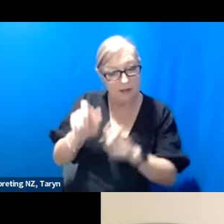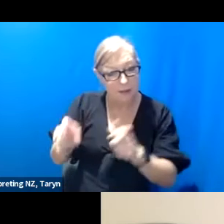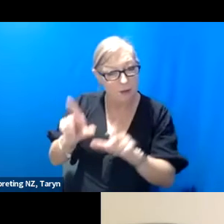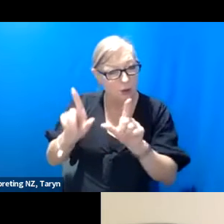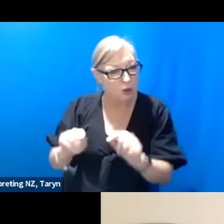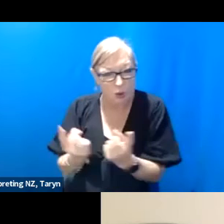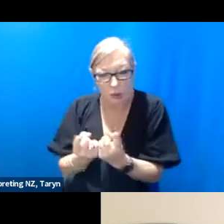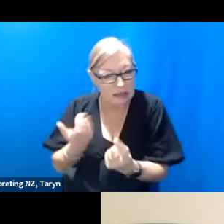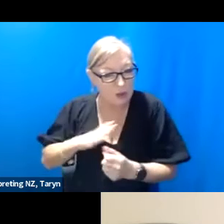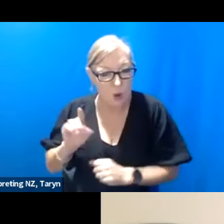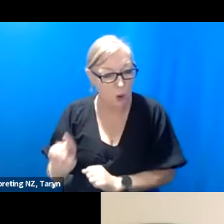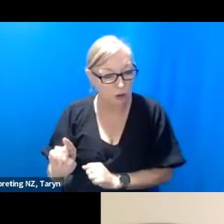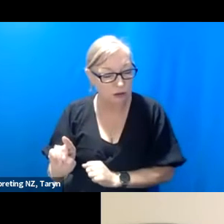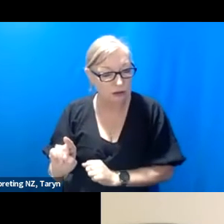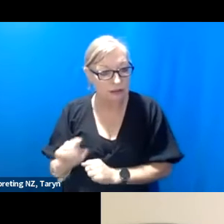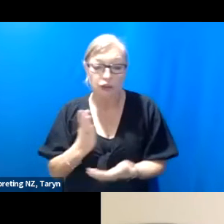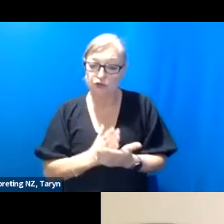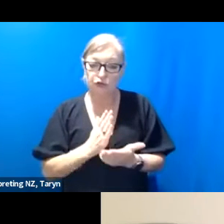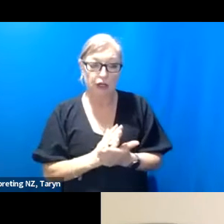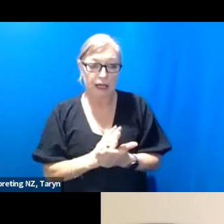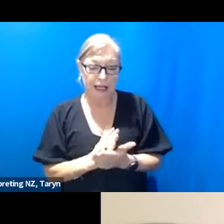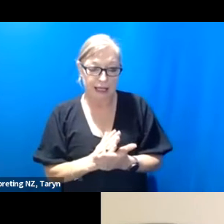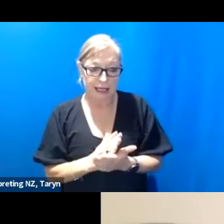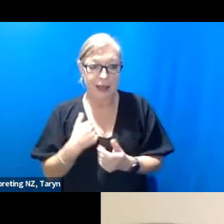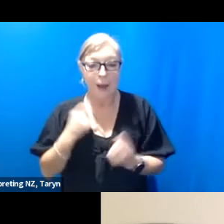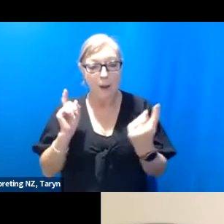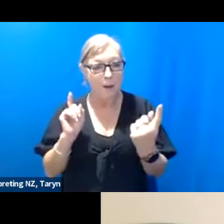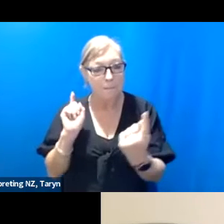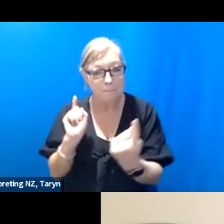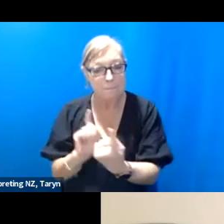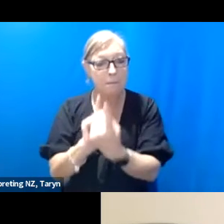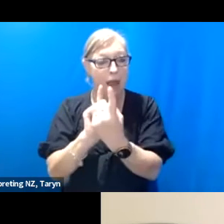That was one of the first things as well when I met the performer, I said you never have to wear